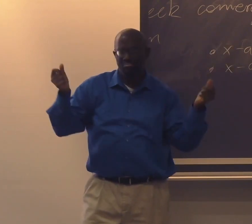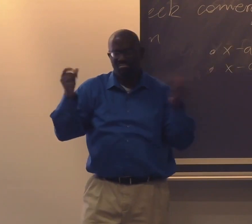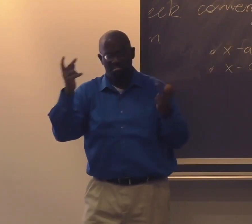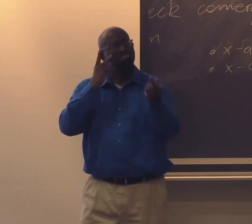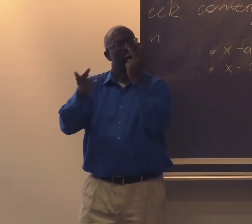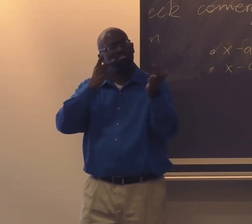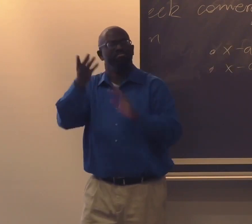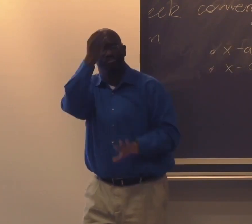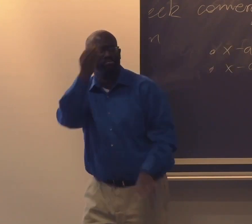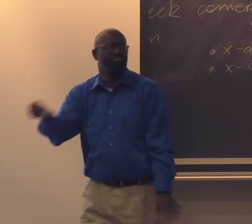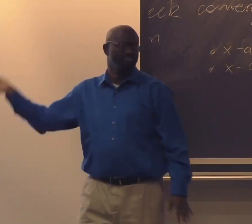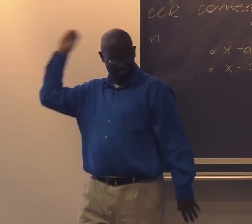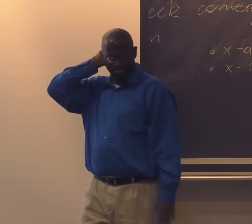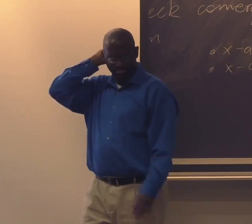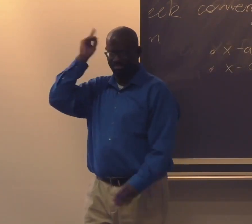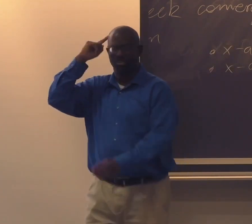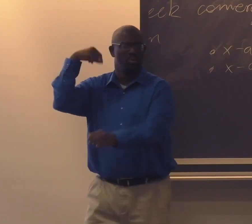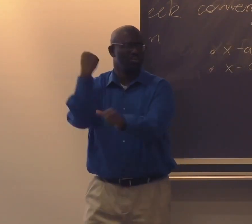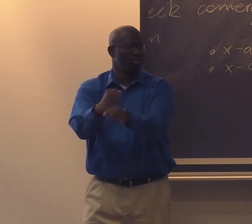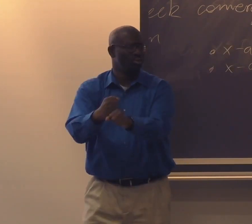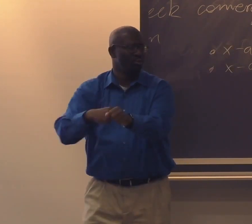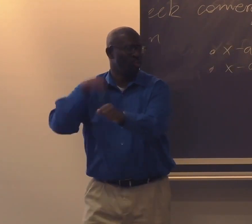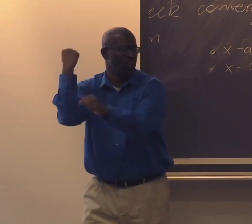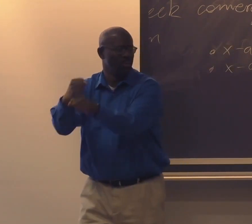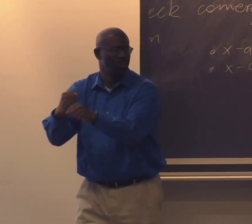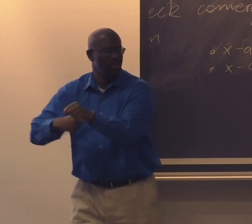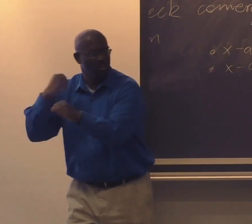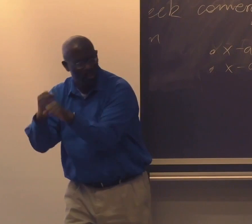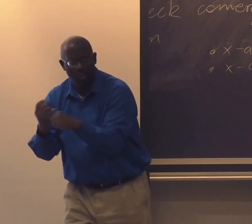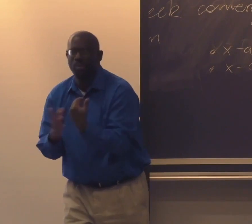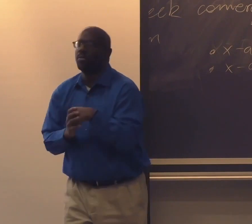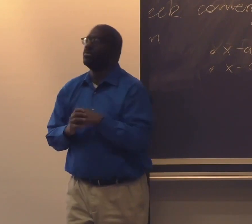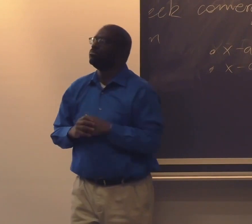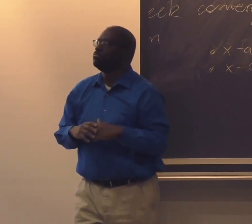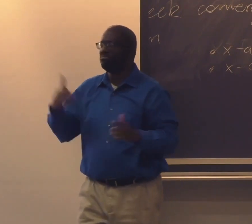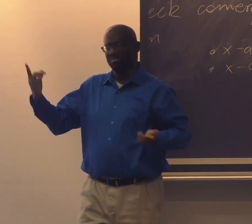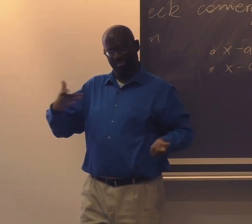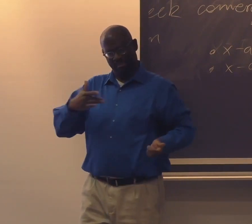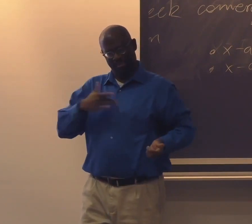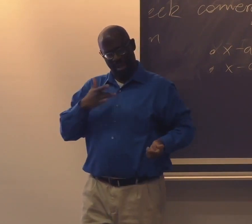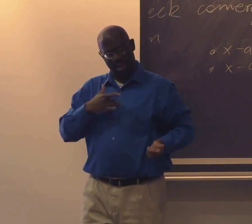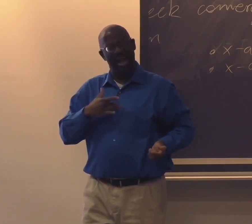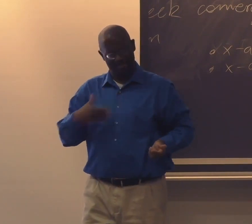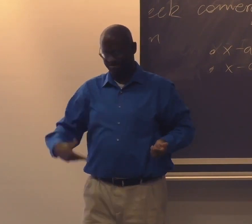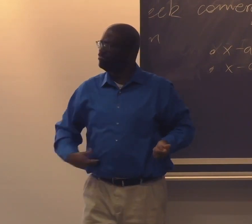She had witnessed Black deaf adults signing, and she had seen this go on for years and years.